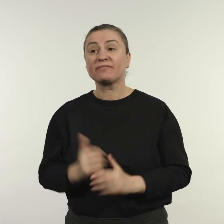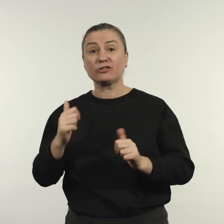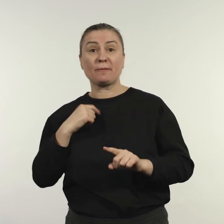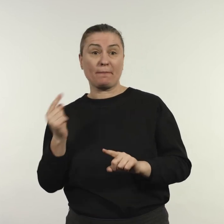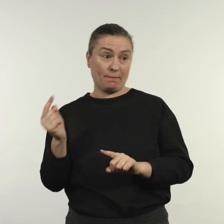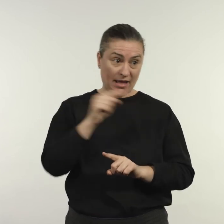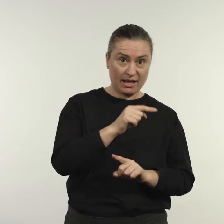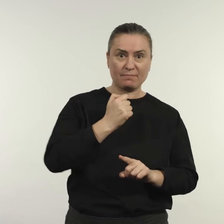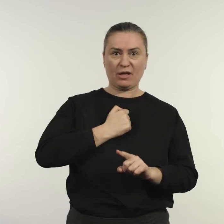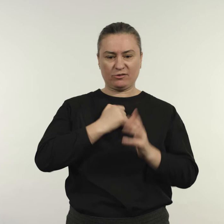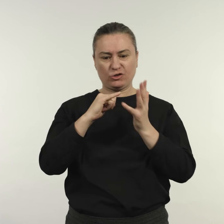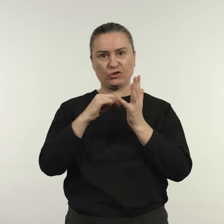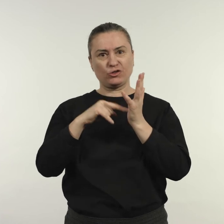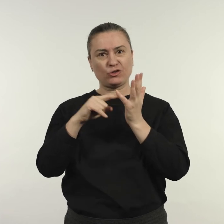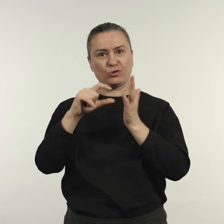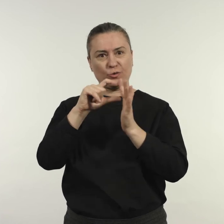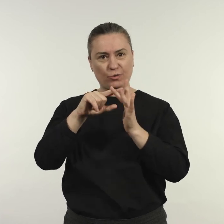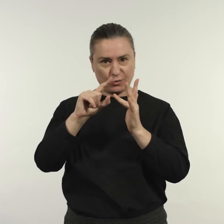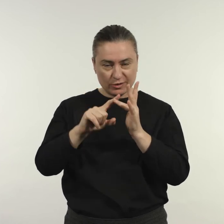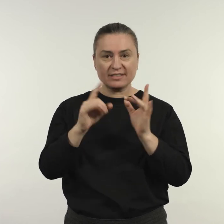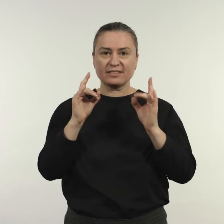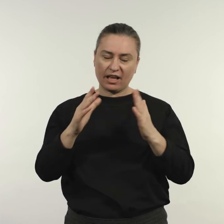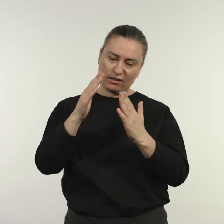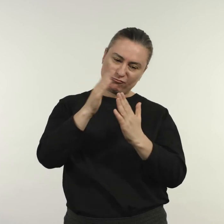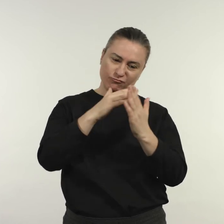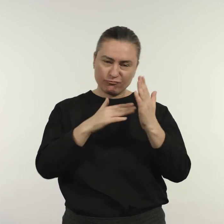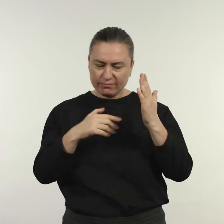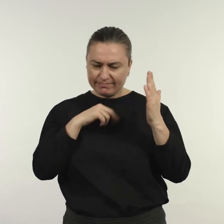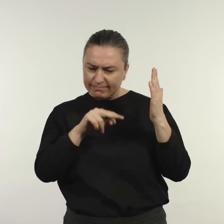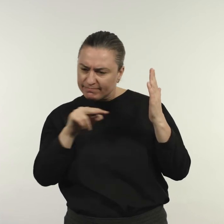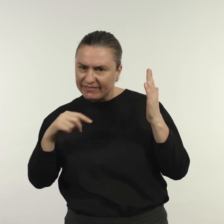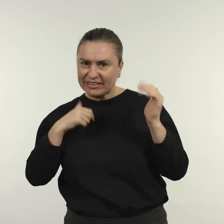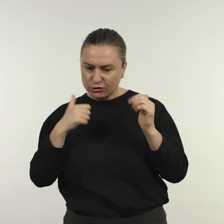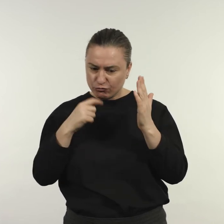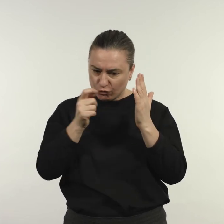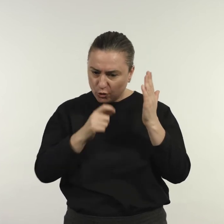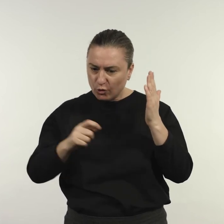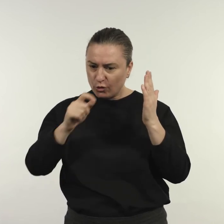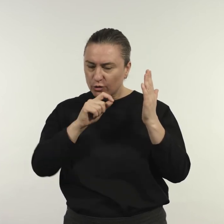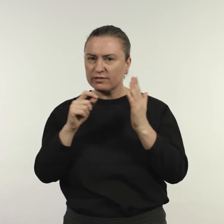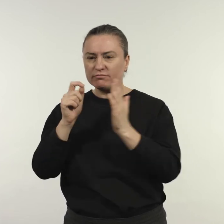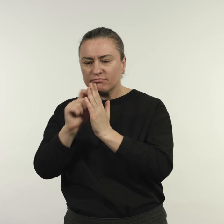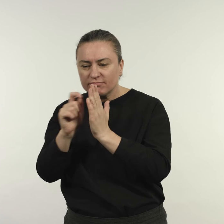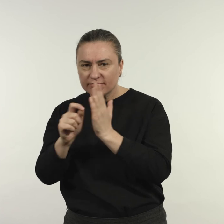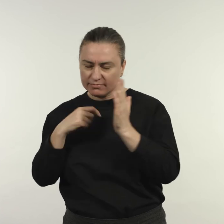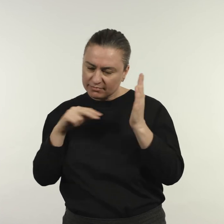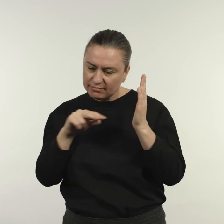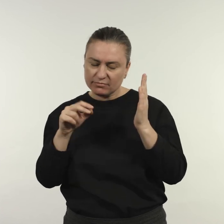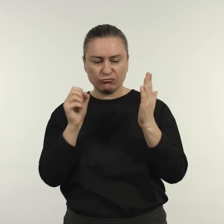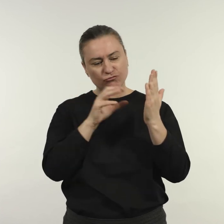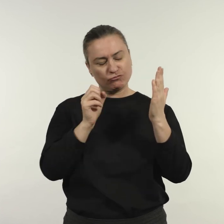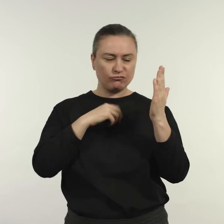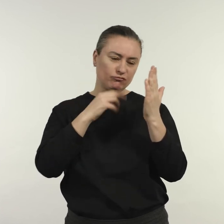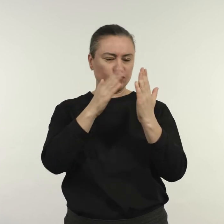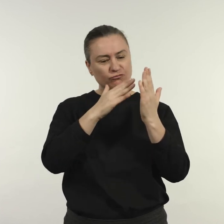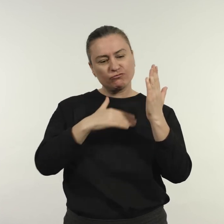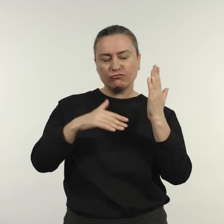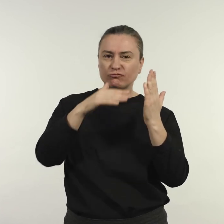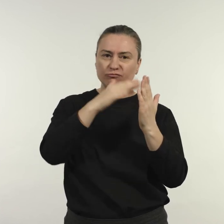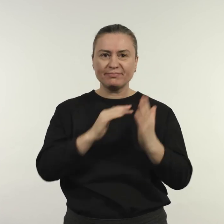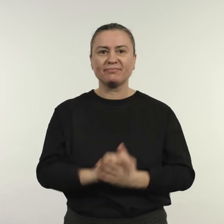I painted the portrait in my studio, using notes and drawings from our meeting.